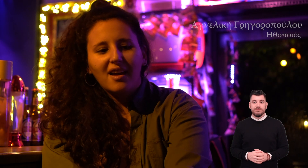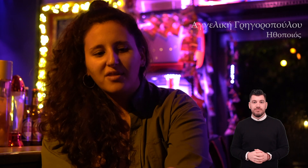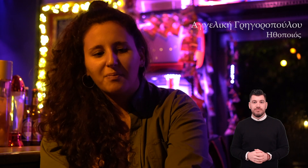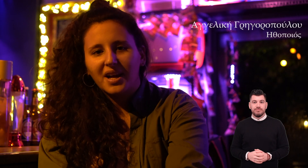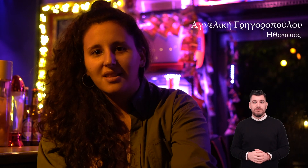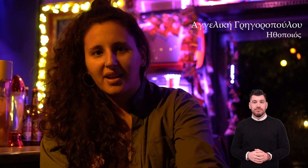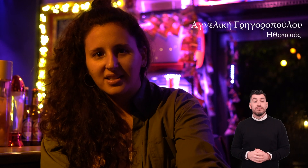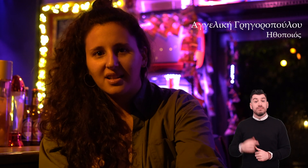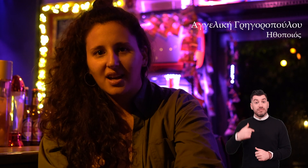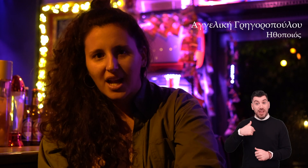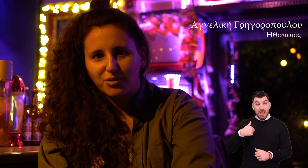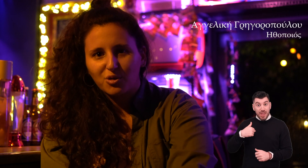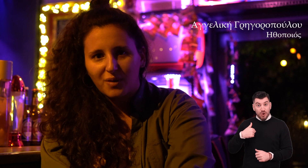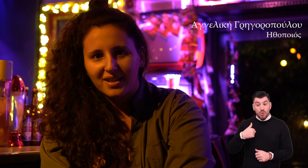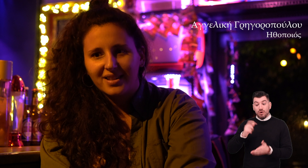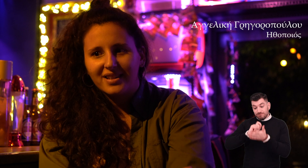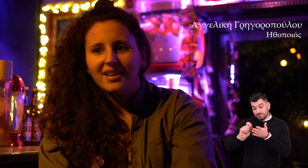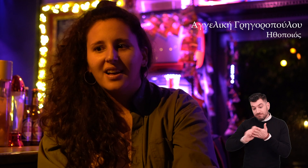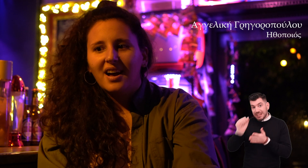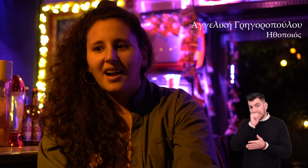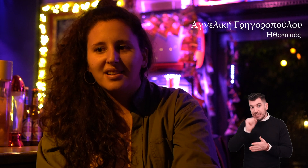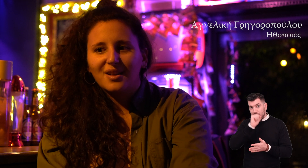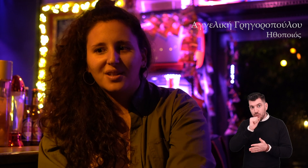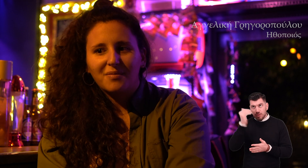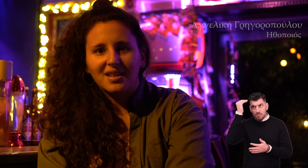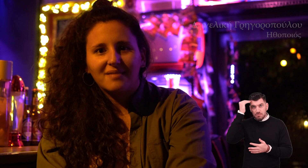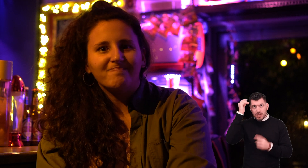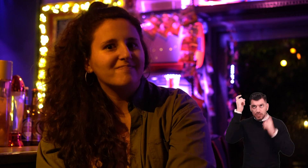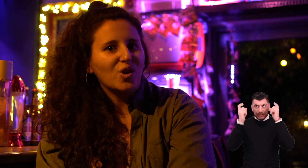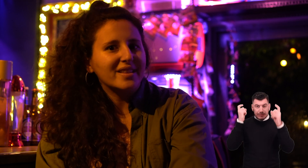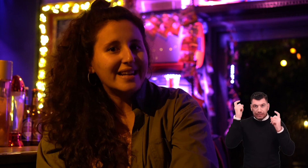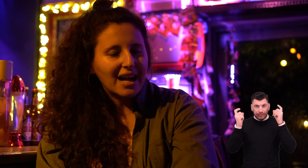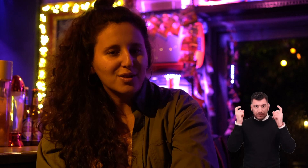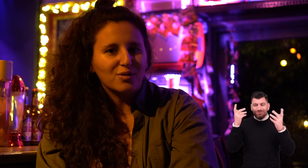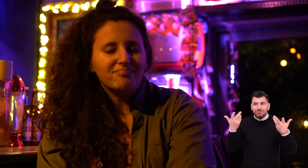When I got into the process of writing the song, the questions started. "What do I do now?"